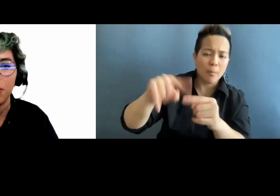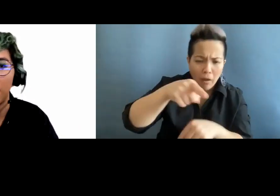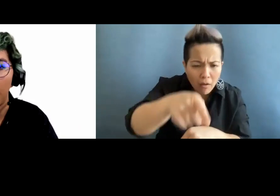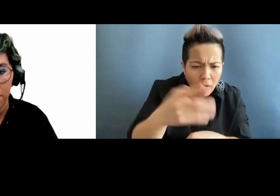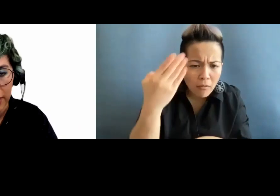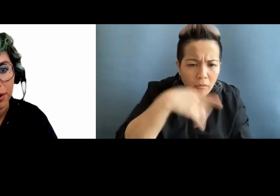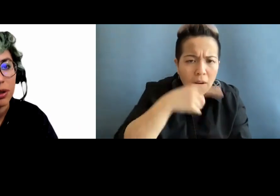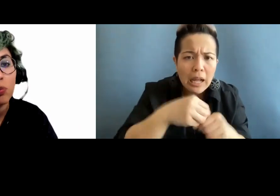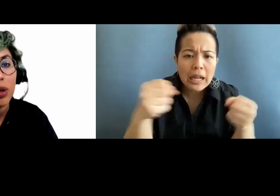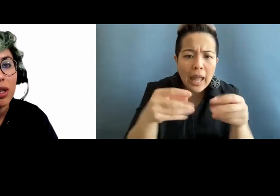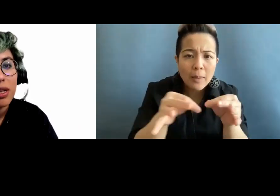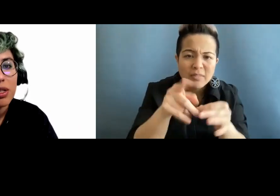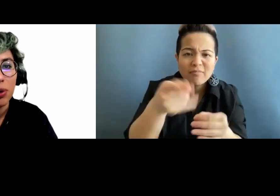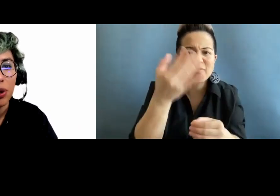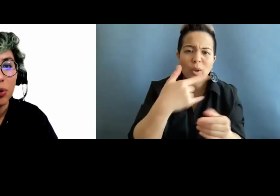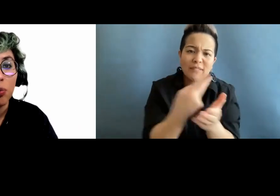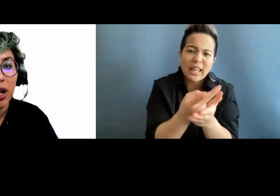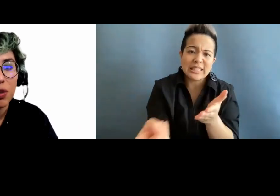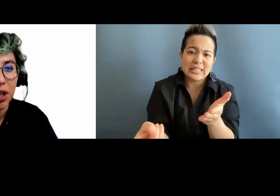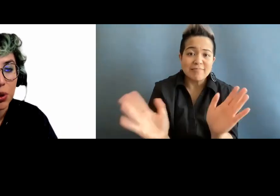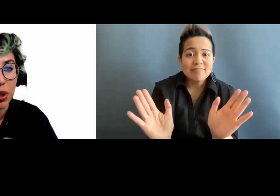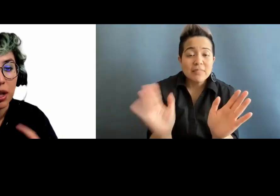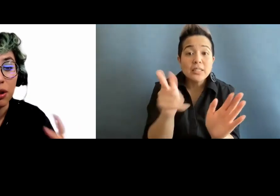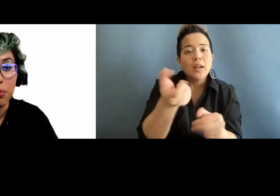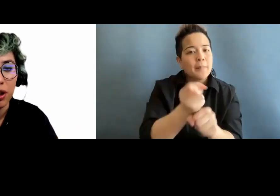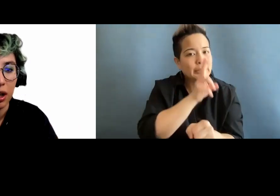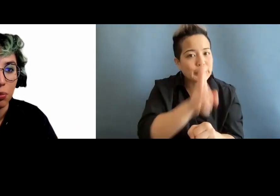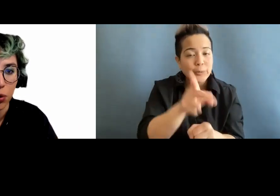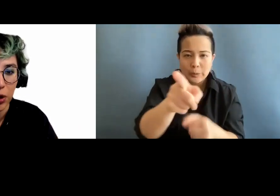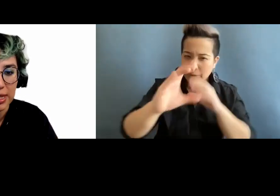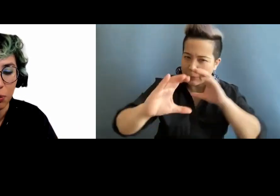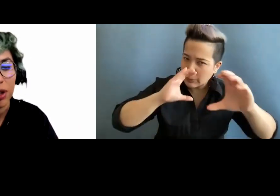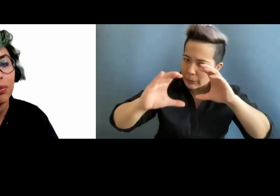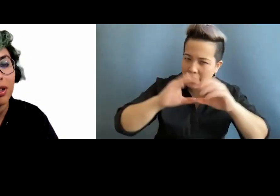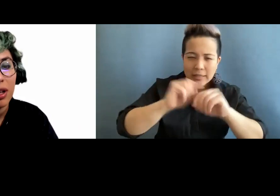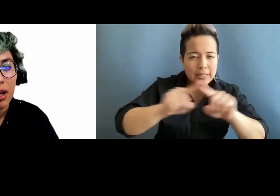you have failed. So you want to make sure that will you communicate in more ways than one.